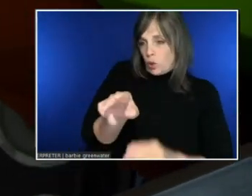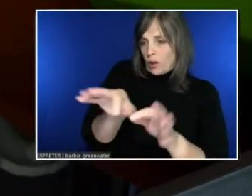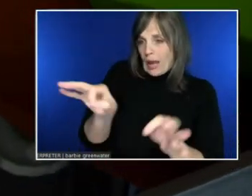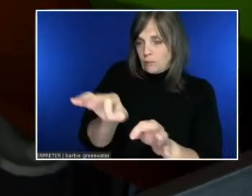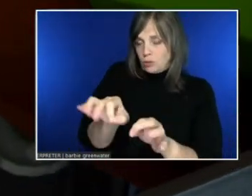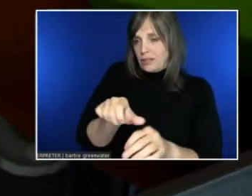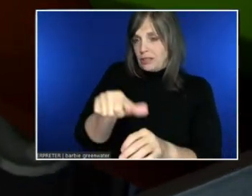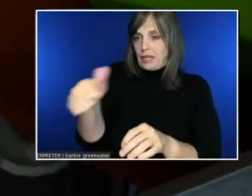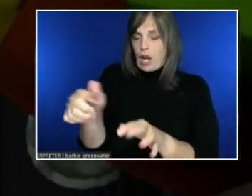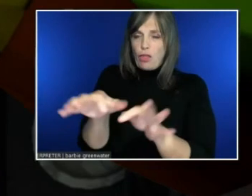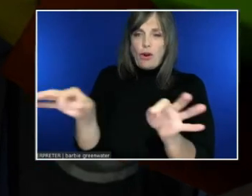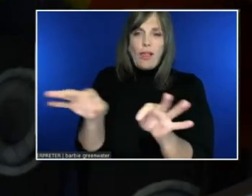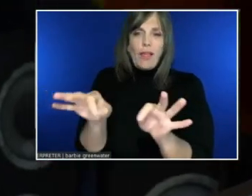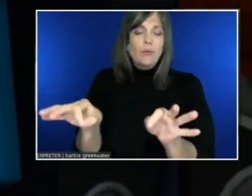That's just a choice we made in the UI.